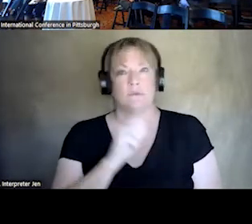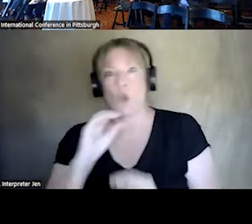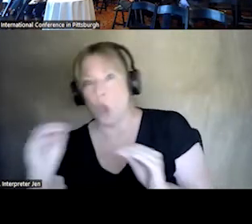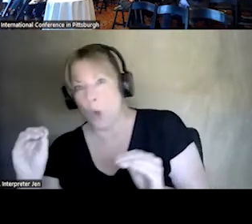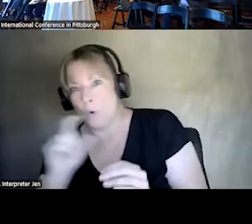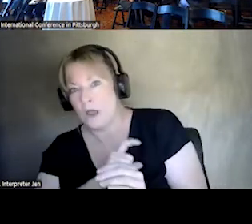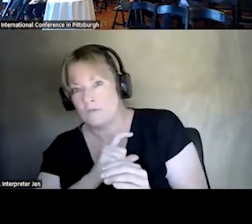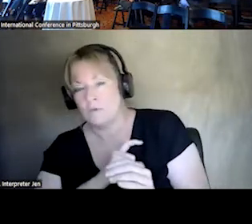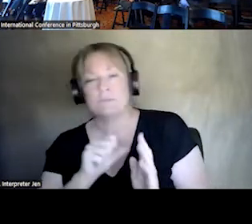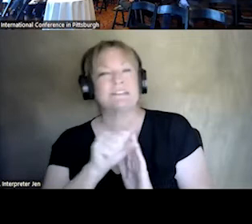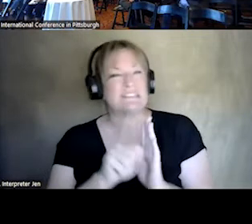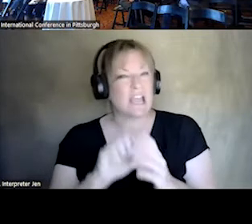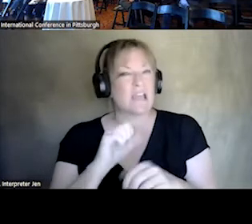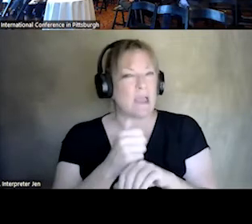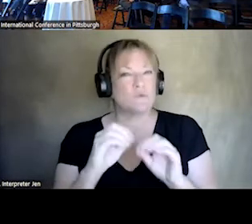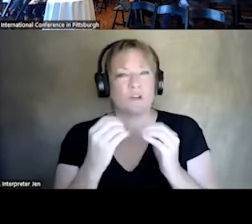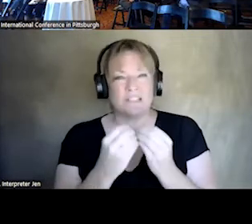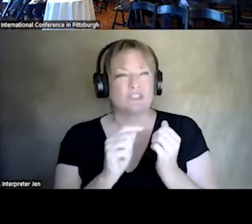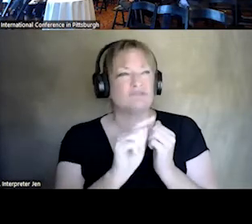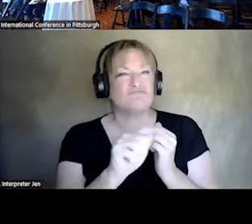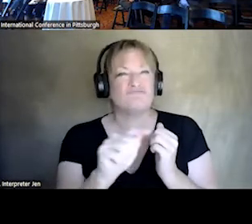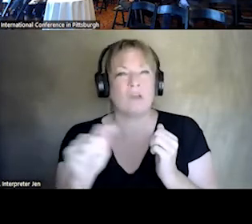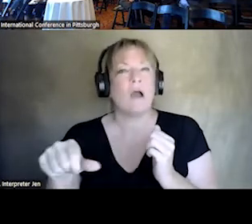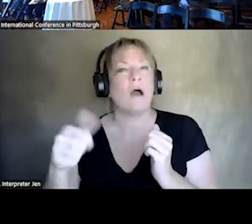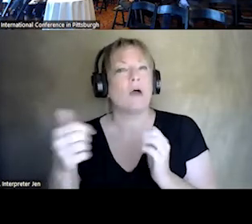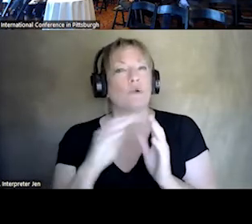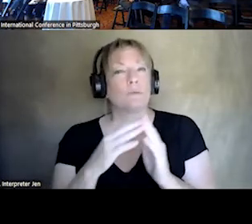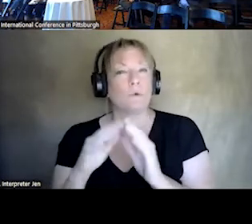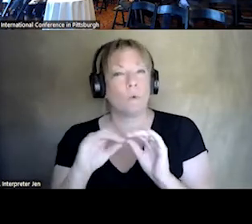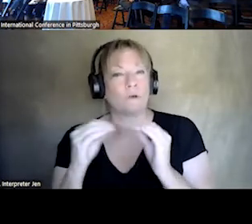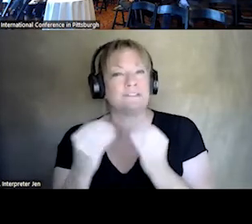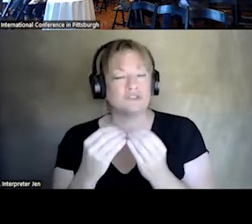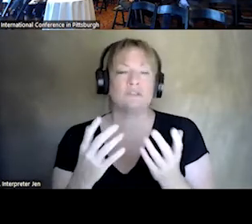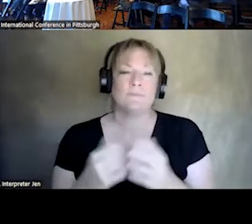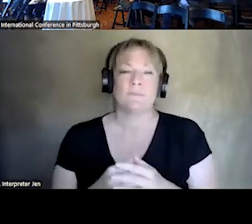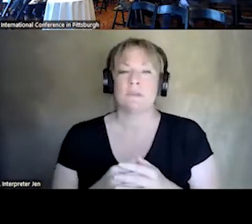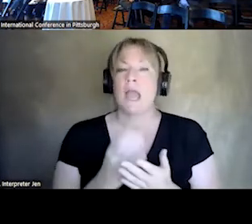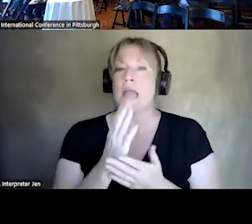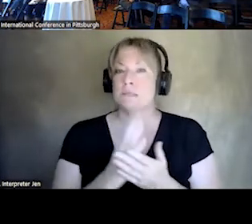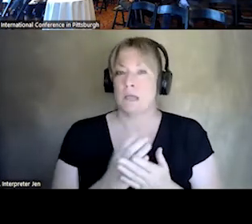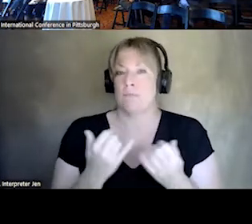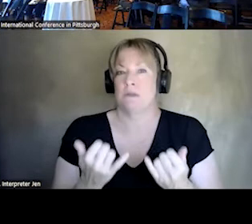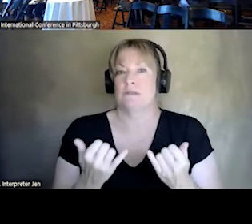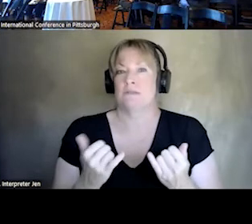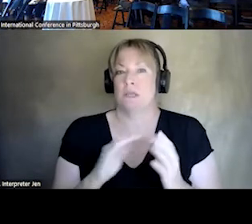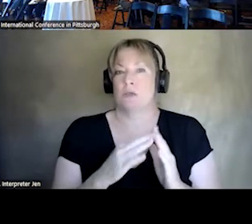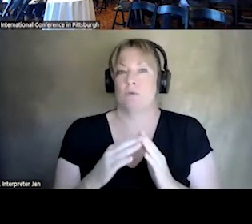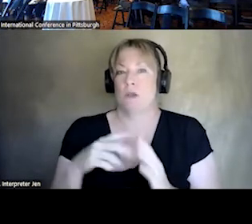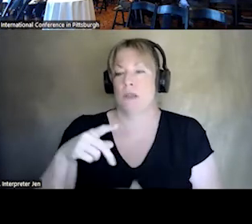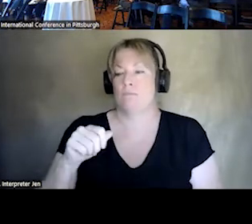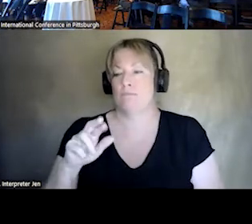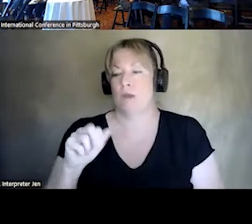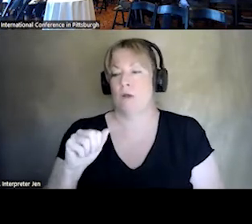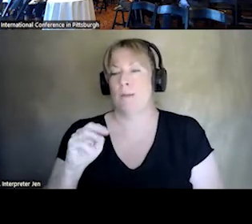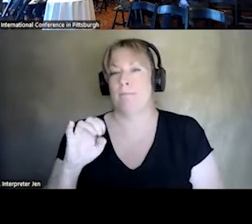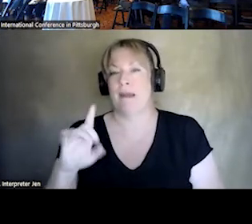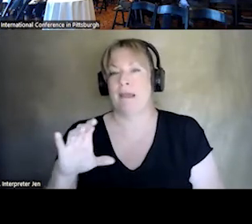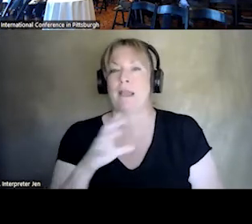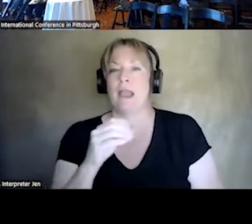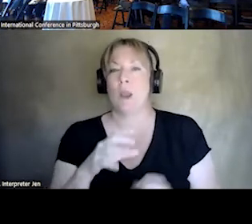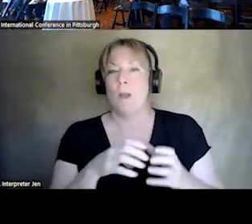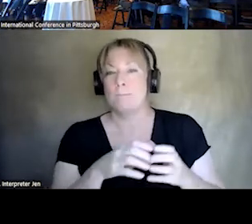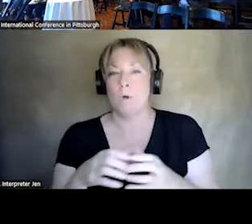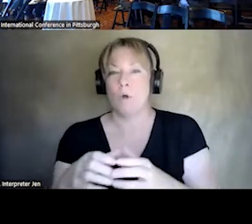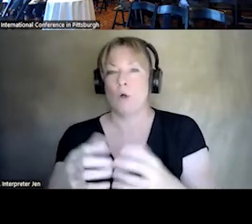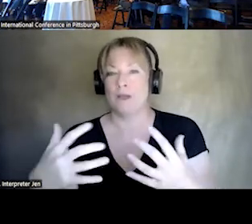ORGANIZATIONS. SOME EXISTING PARAMEDIC IN THE GRATED HEALTH PROGRAMS ARE NOW ABLE TO PIVOT.